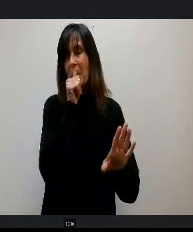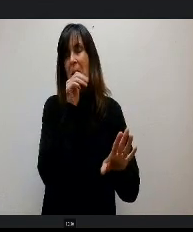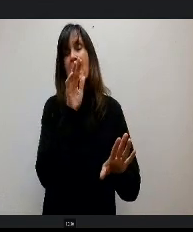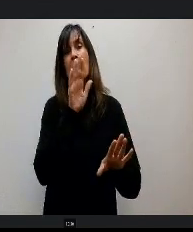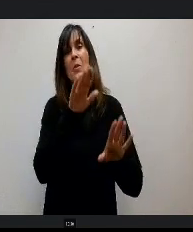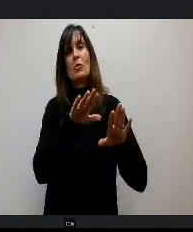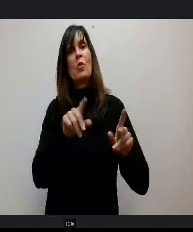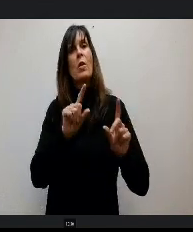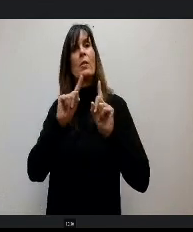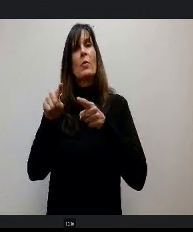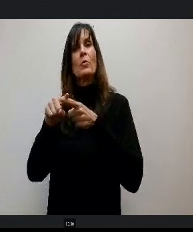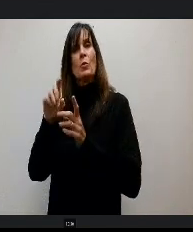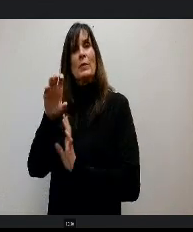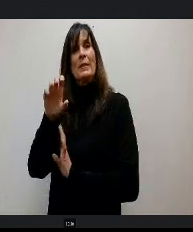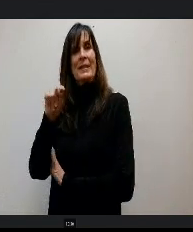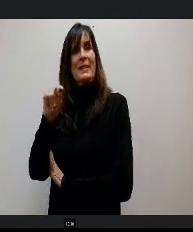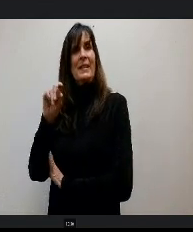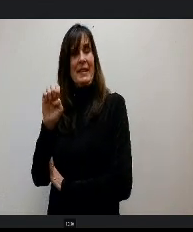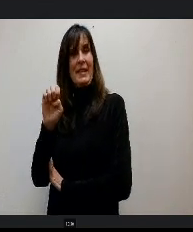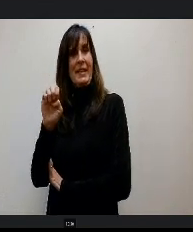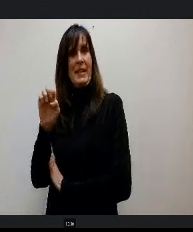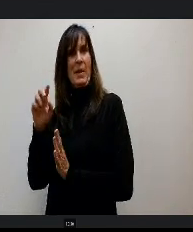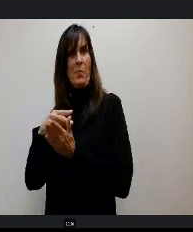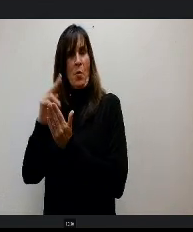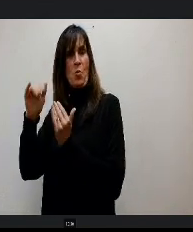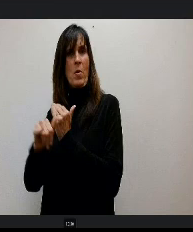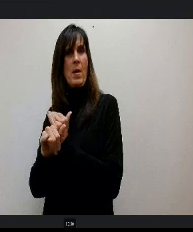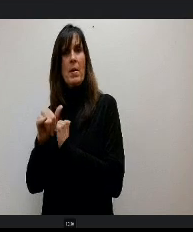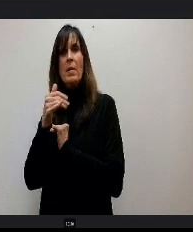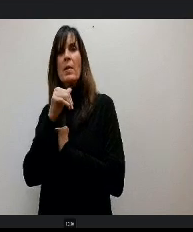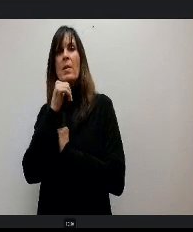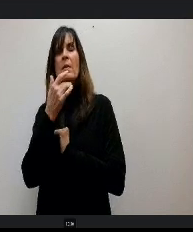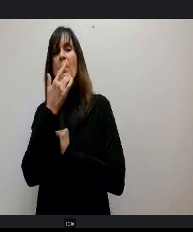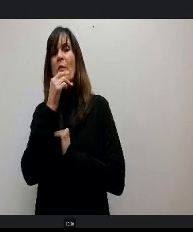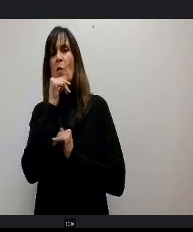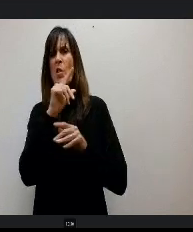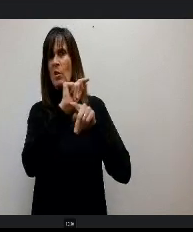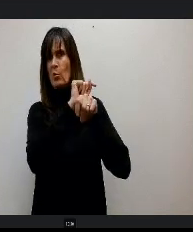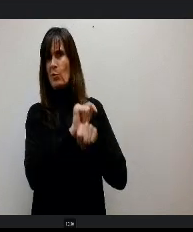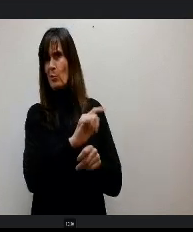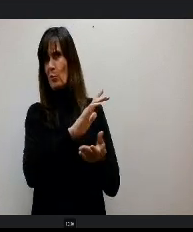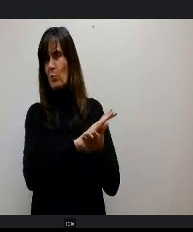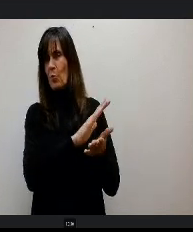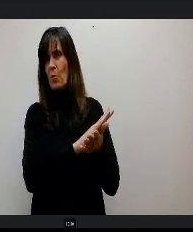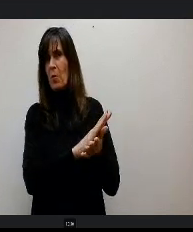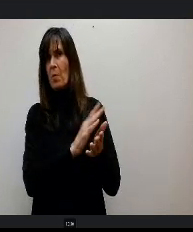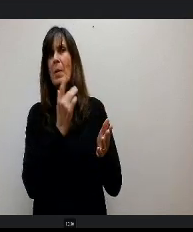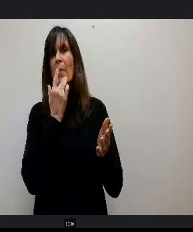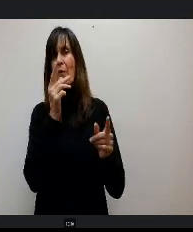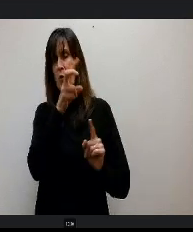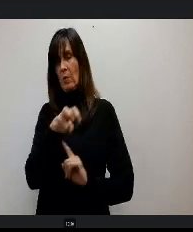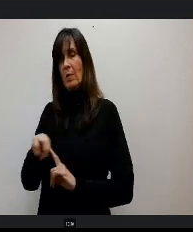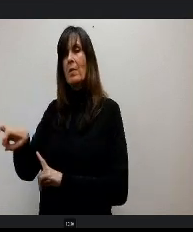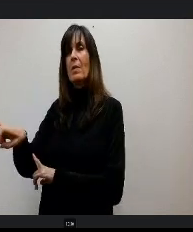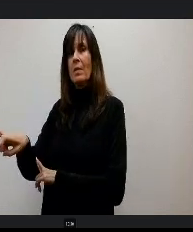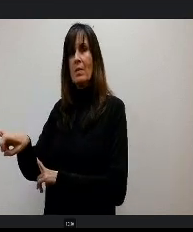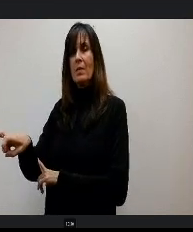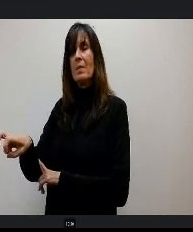TE program this year instead of sticking with the traditional Yes, just to echo what you said